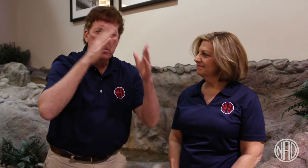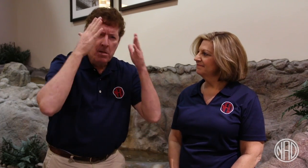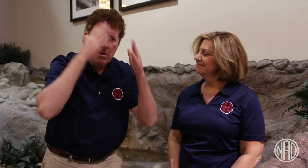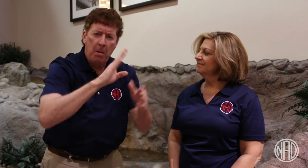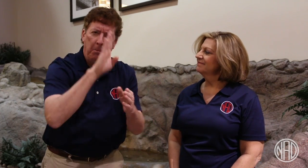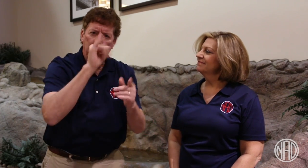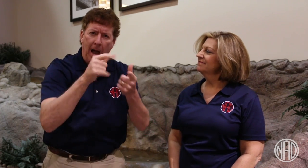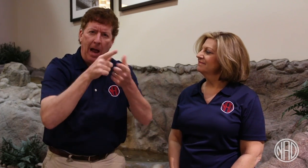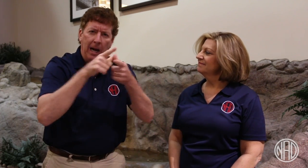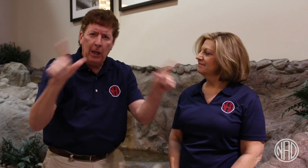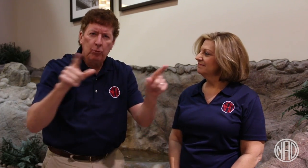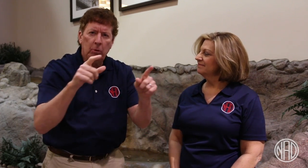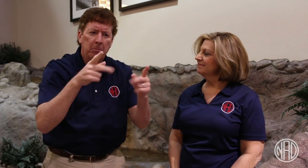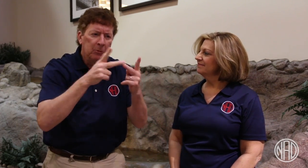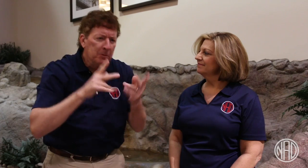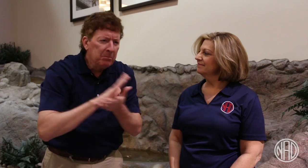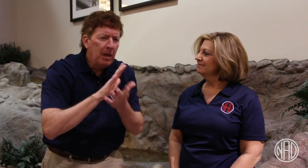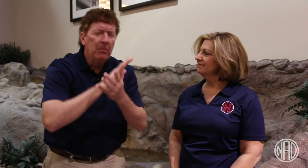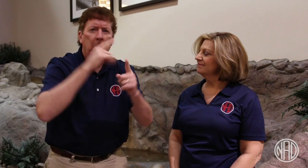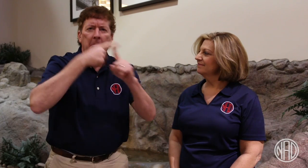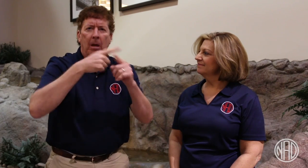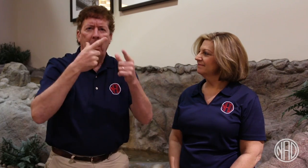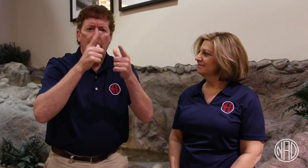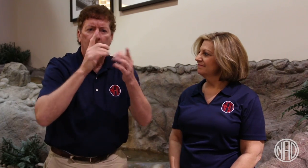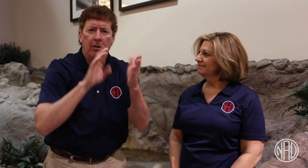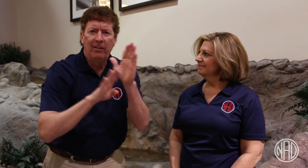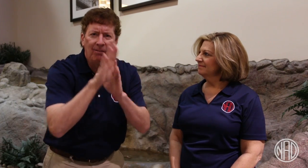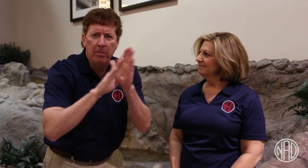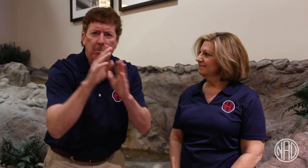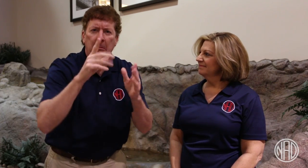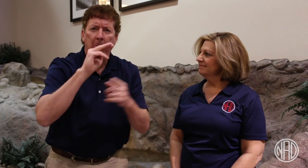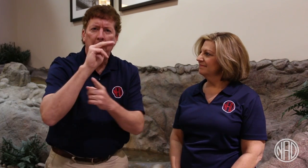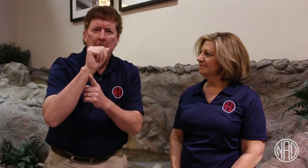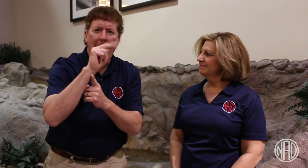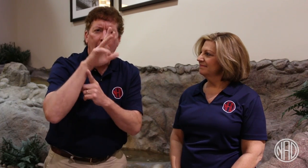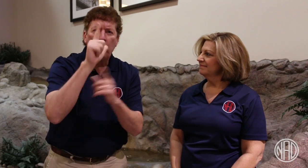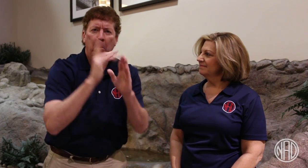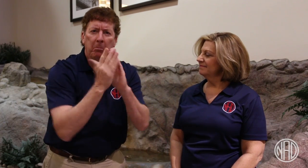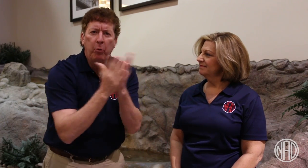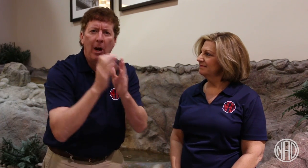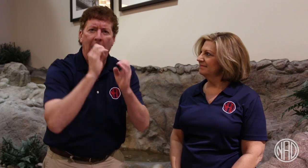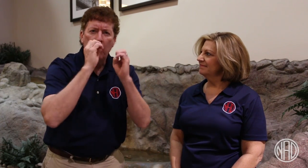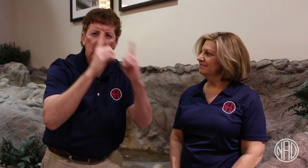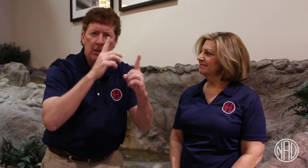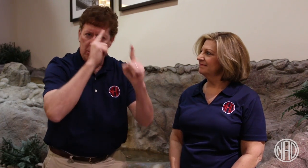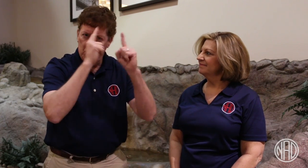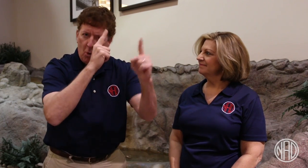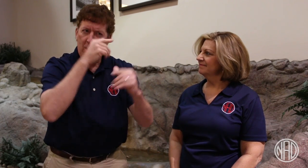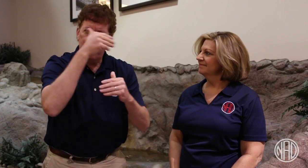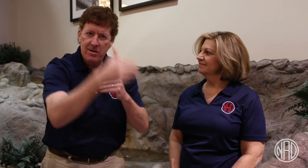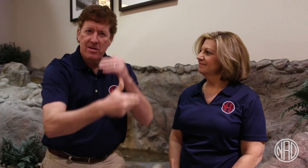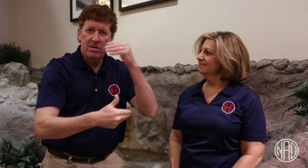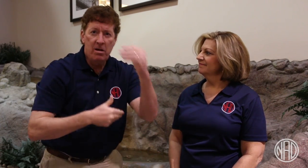Those committees focus on various things like bilingual position papers and help develop manuals for education.